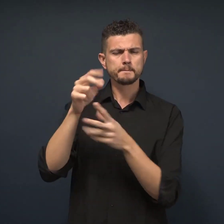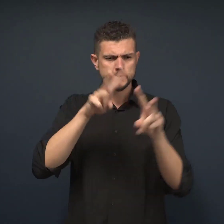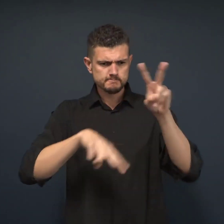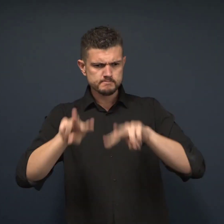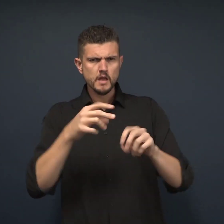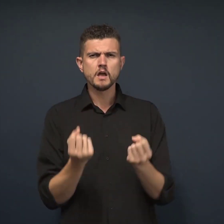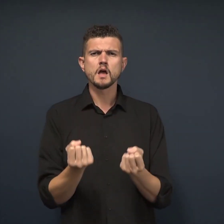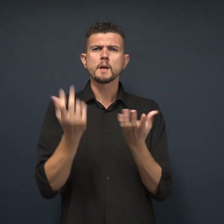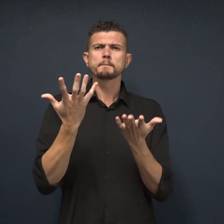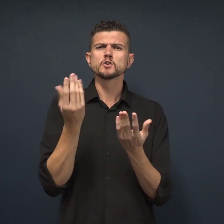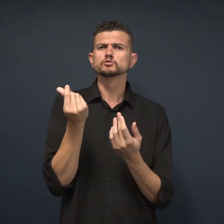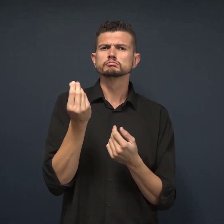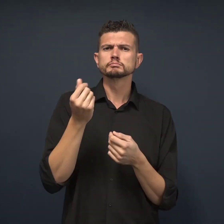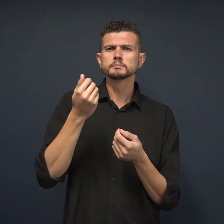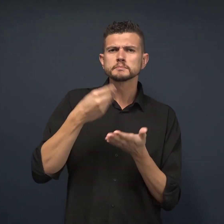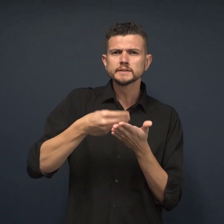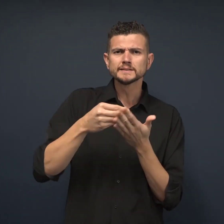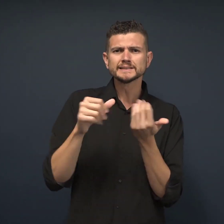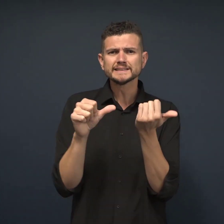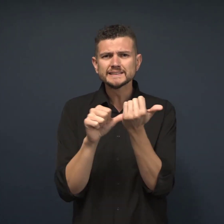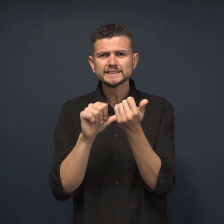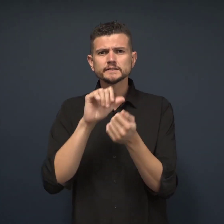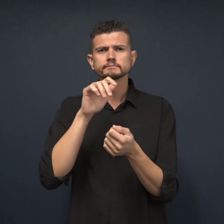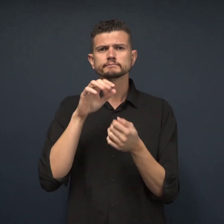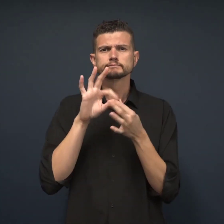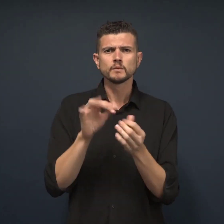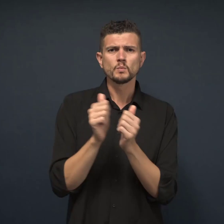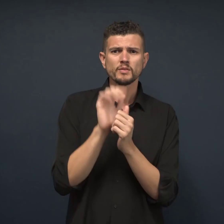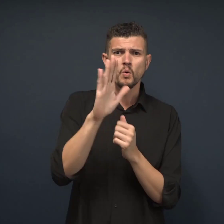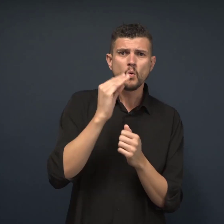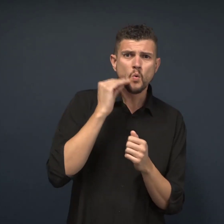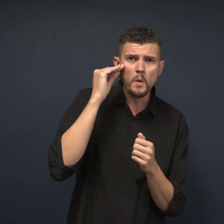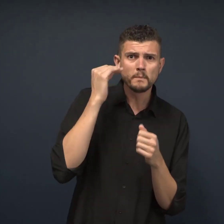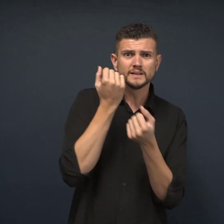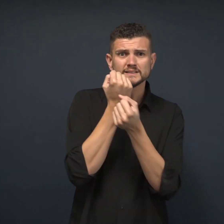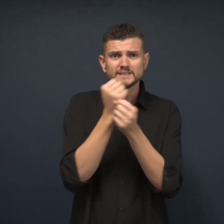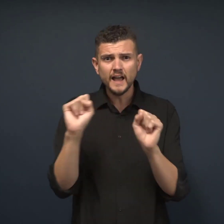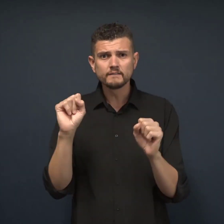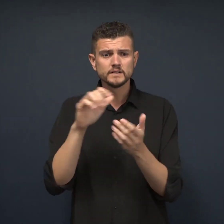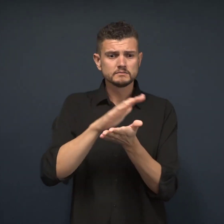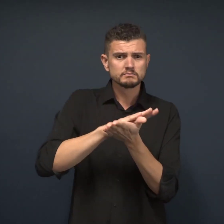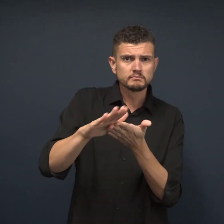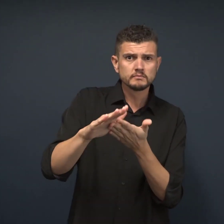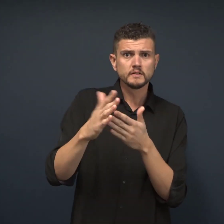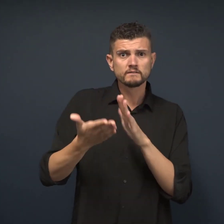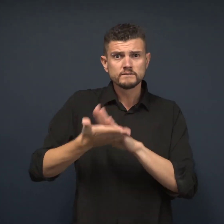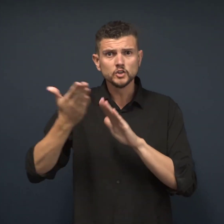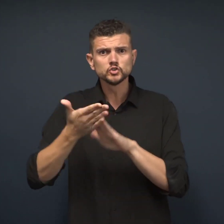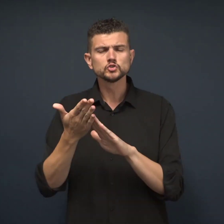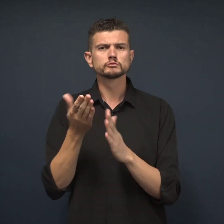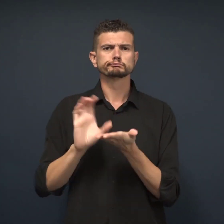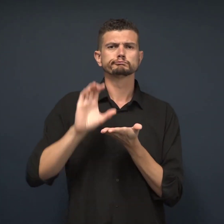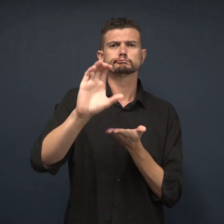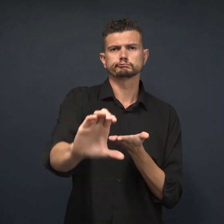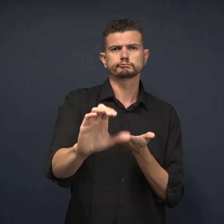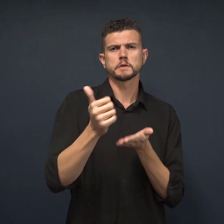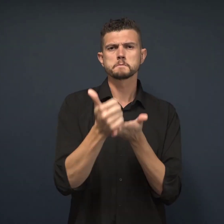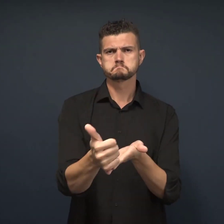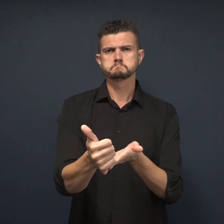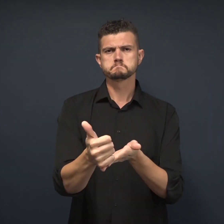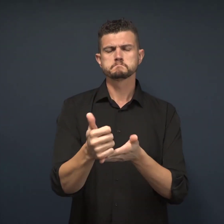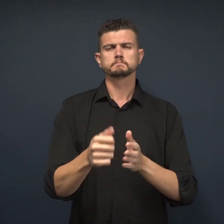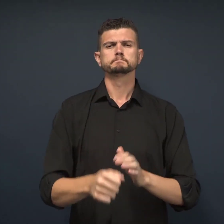determine how much assistance you need to make your home safe, sanitary and functional.